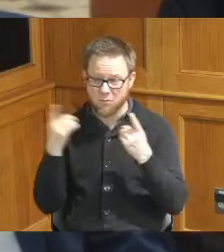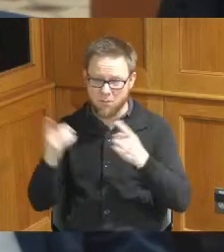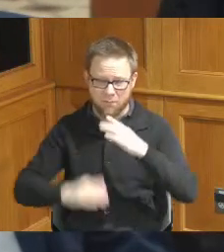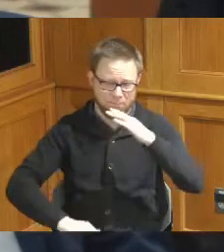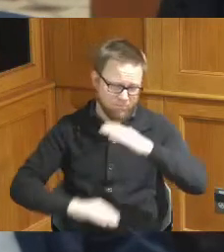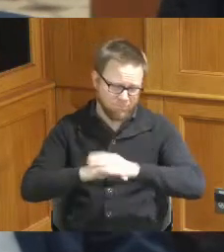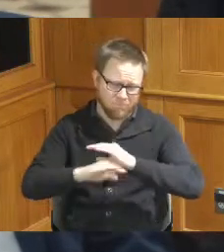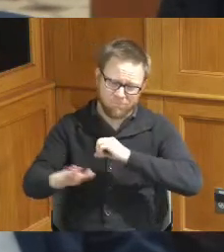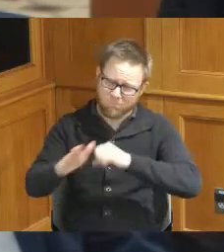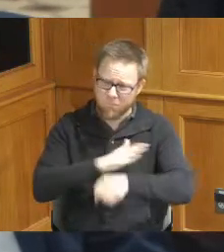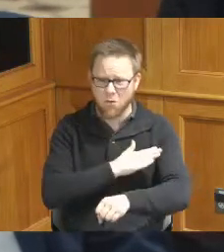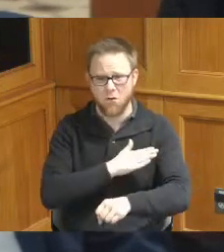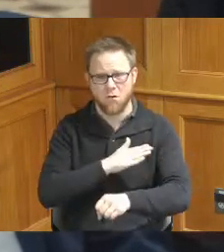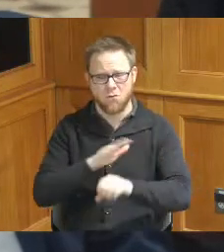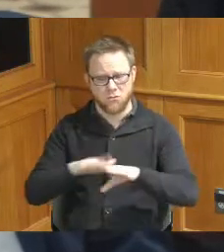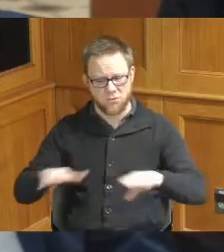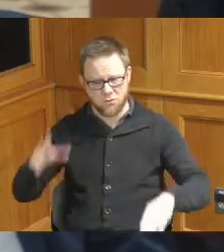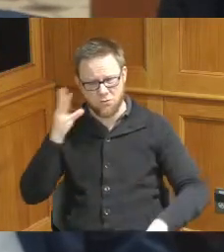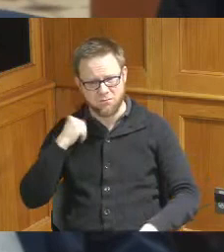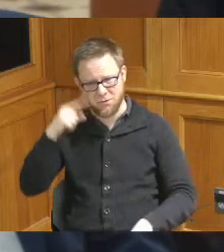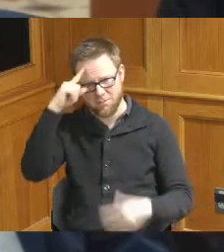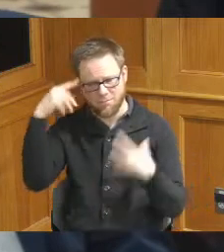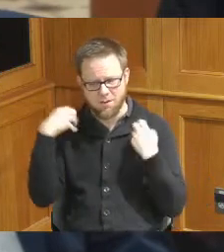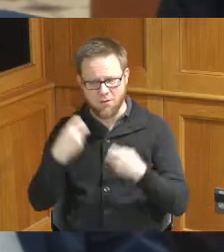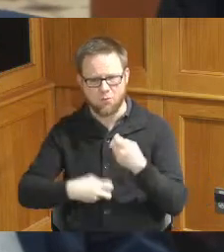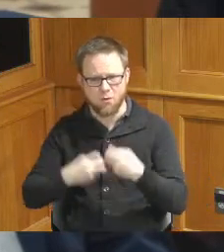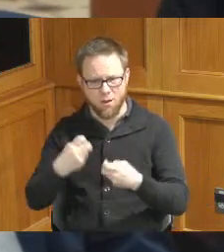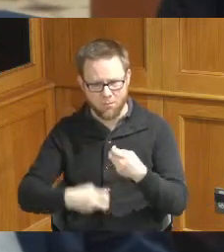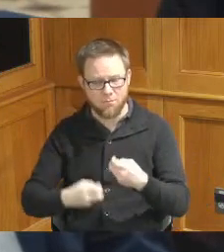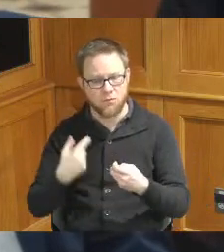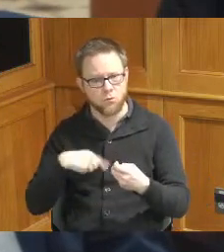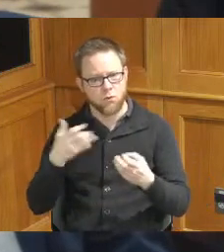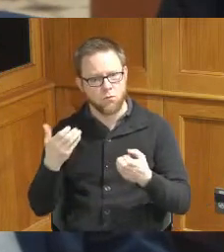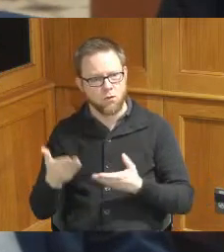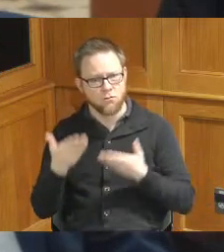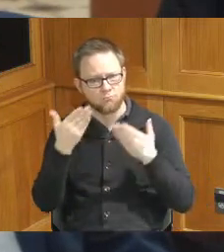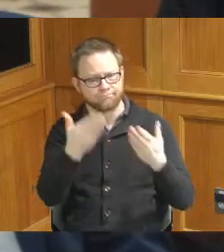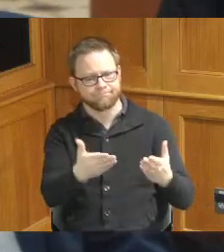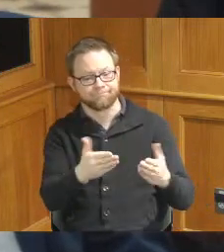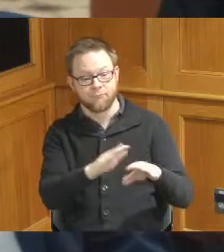conditions so we want to offer families Children and Families an alternative that they